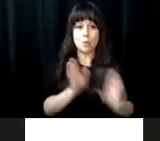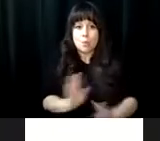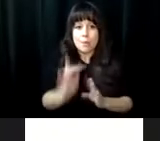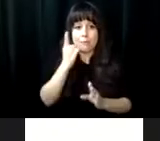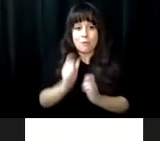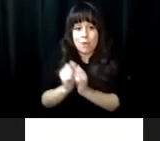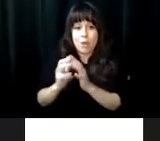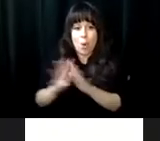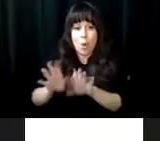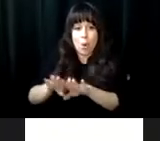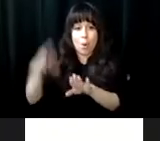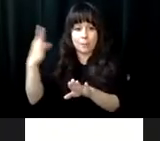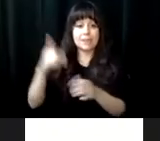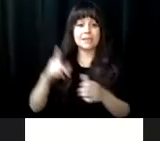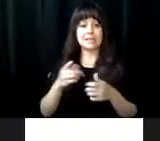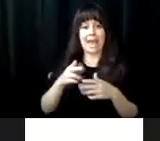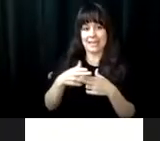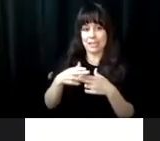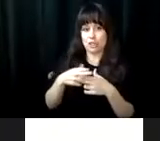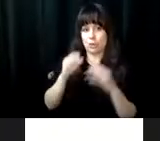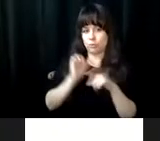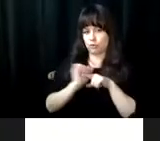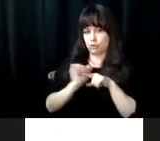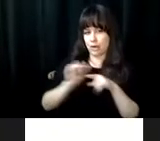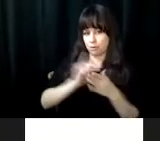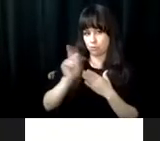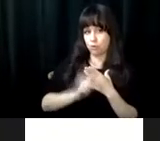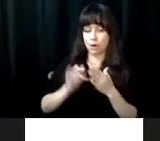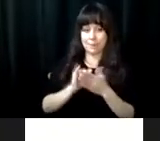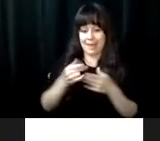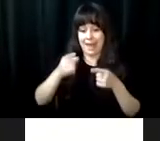, is the 70. In preparation for the opening of the